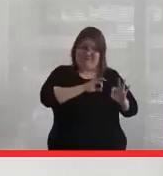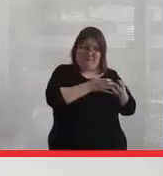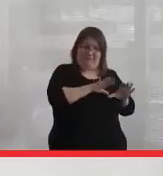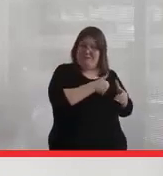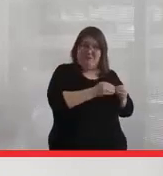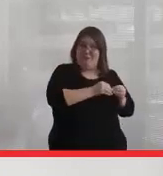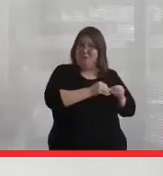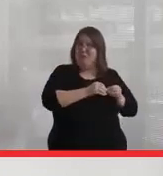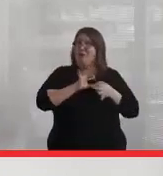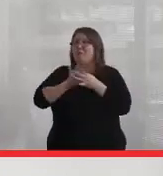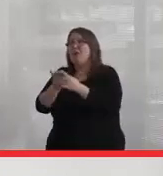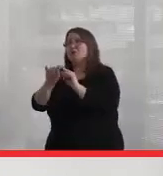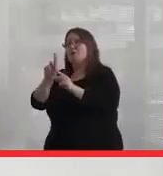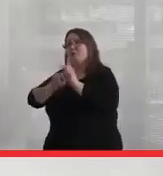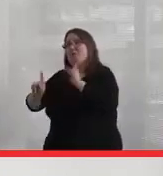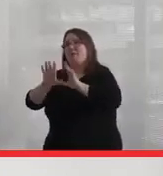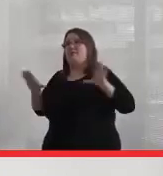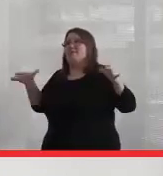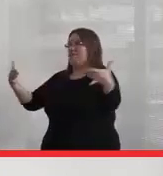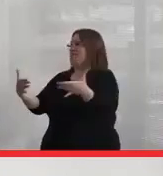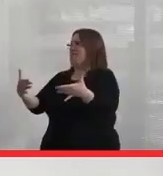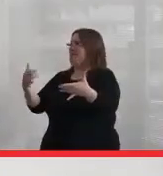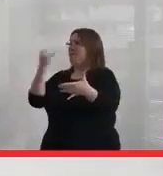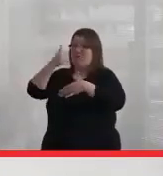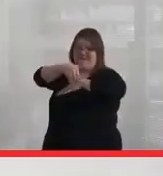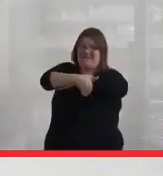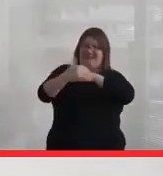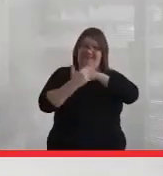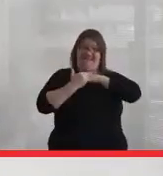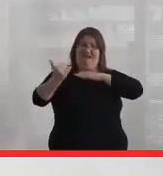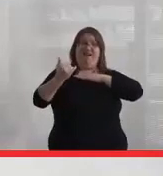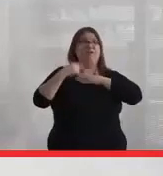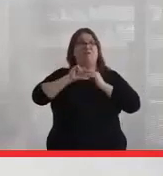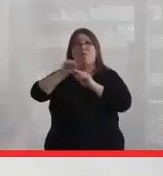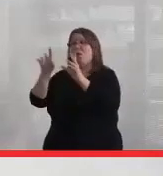you belong to the people. And so if I get called in the middle of the night and I have to go to a meeting in Montreal